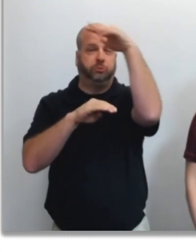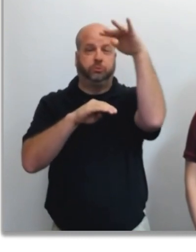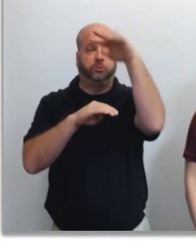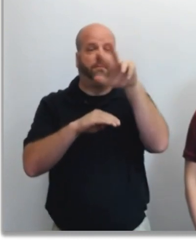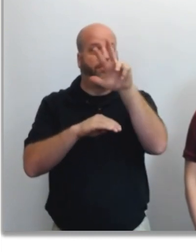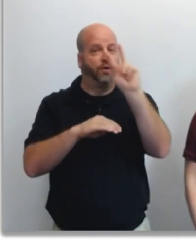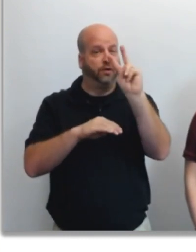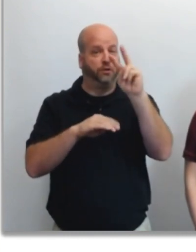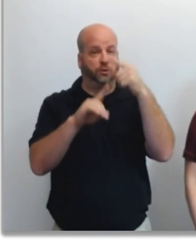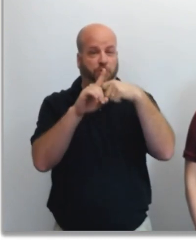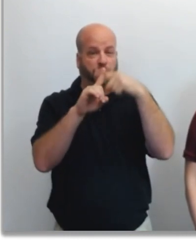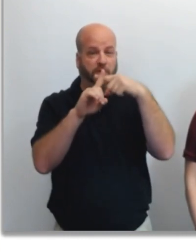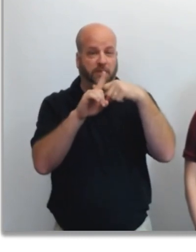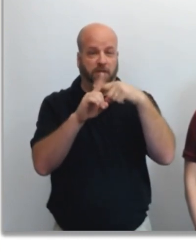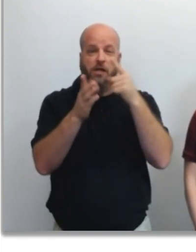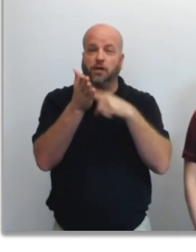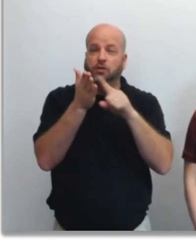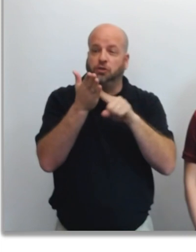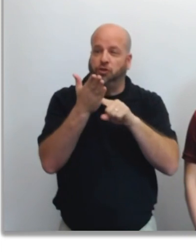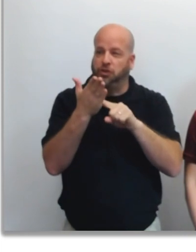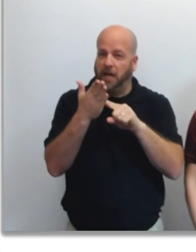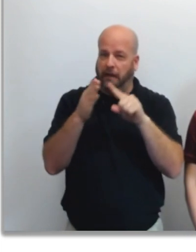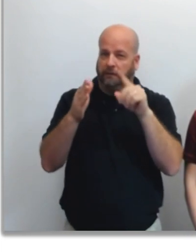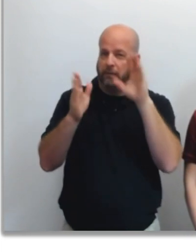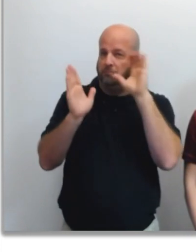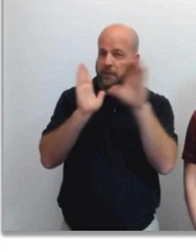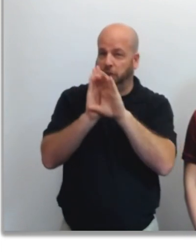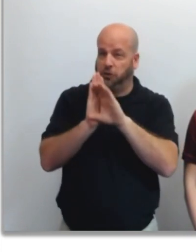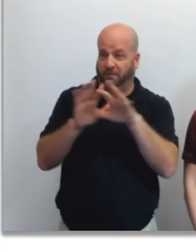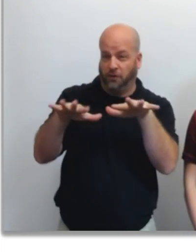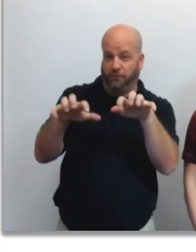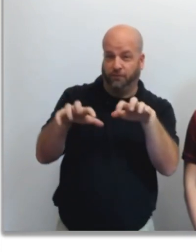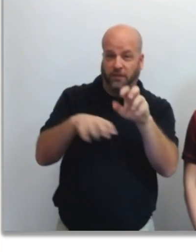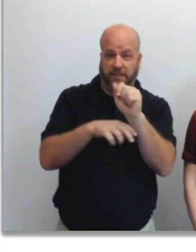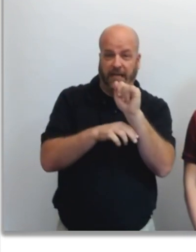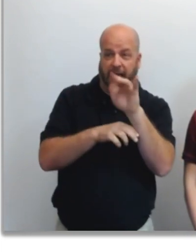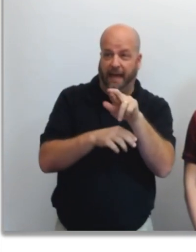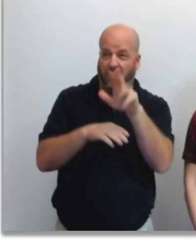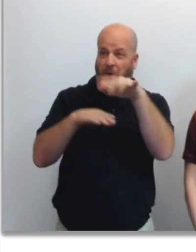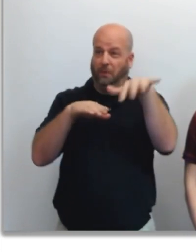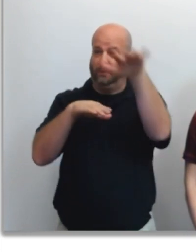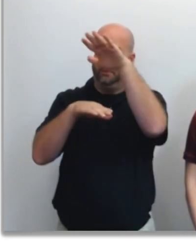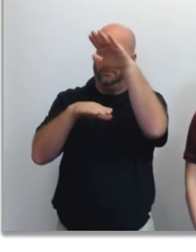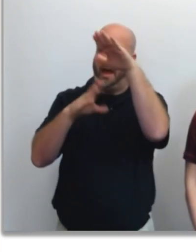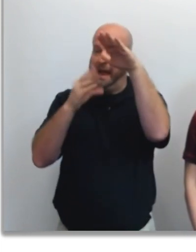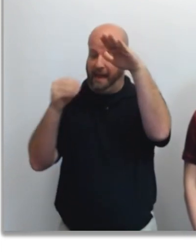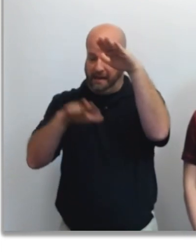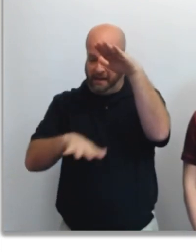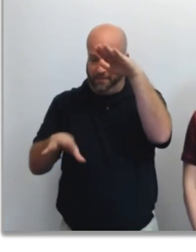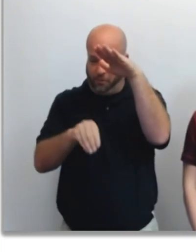Check out the graphic. If there is freezing air present aloft and at the ground we should expect snow to fall.